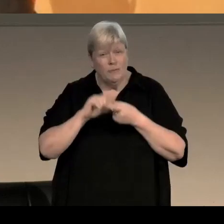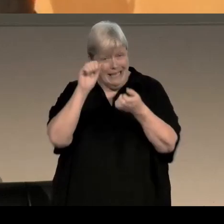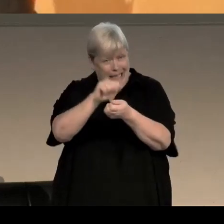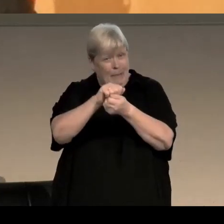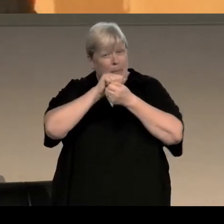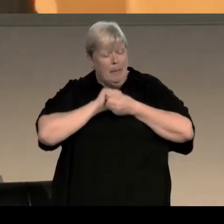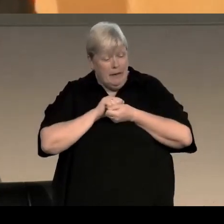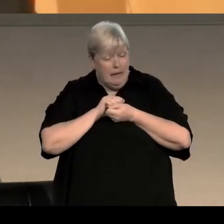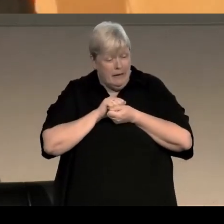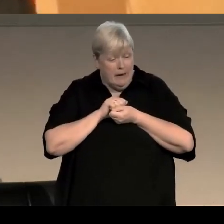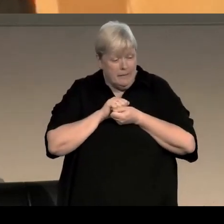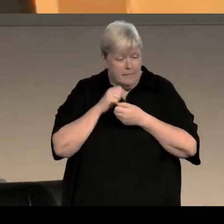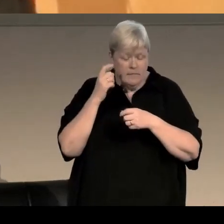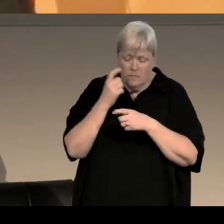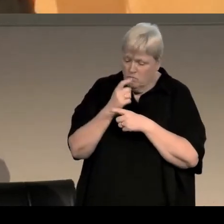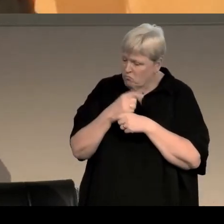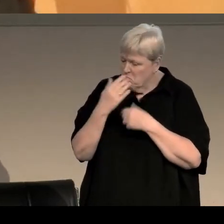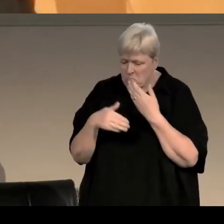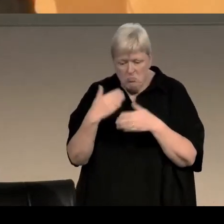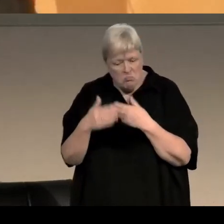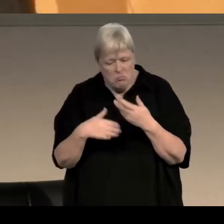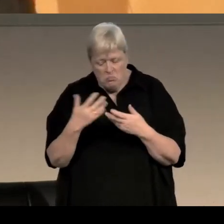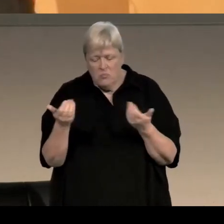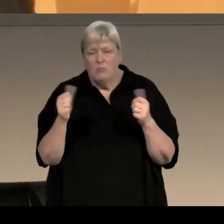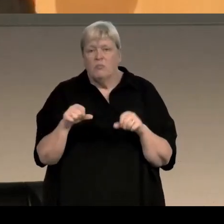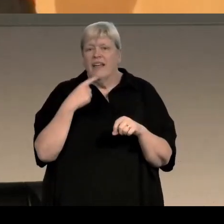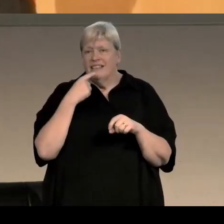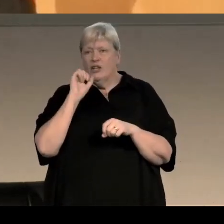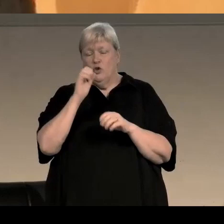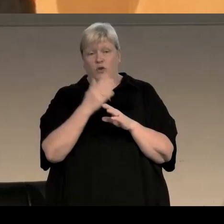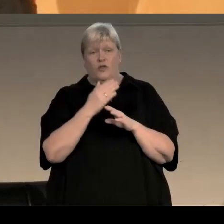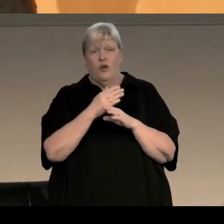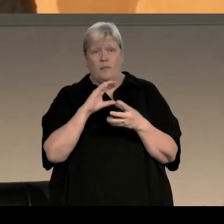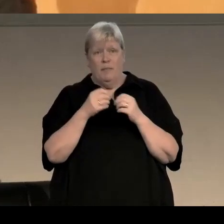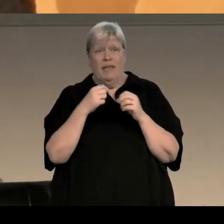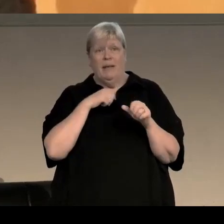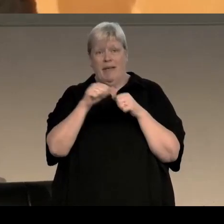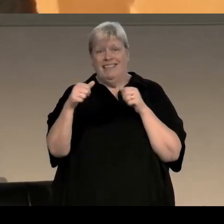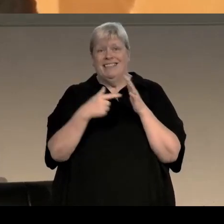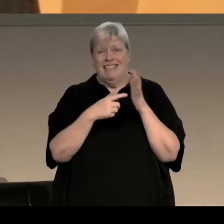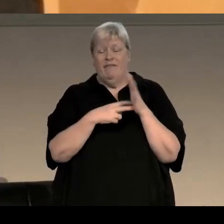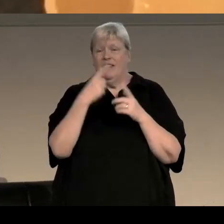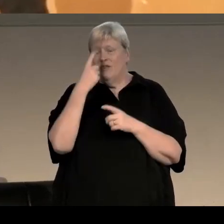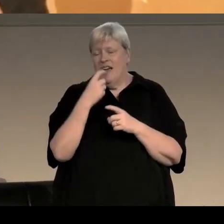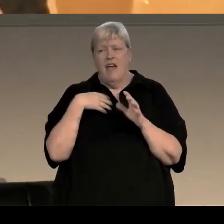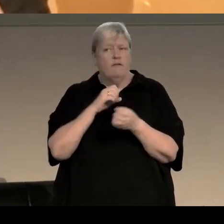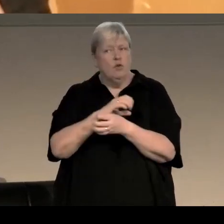and we talked all that out and at the end I said "now your job is to go and make the best television you can." You have to let go!